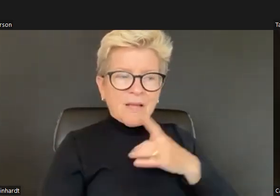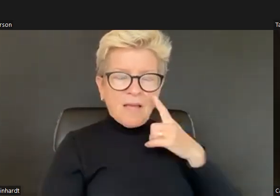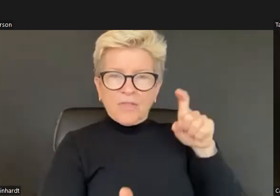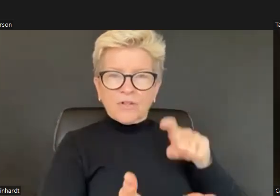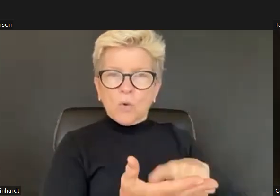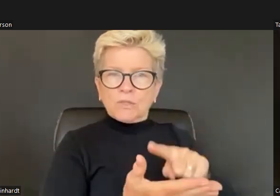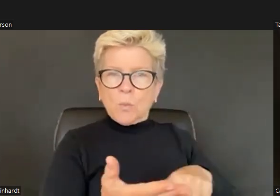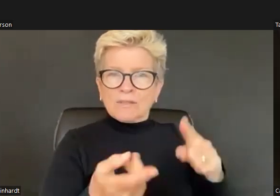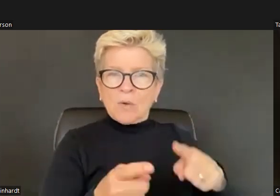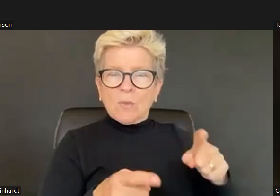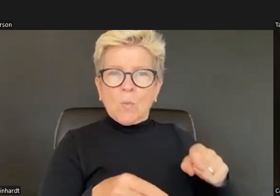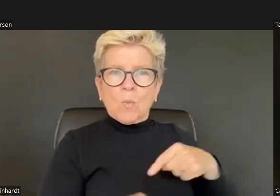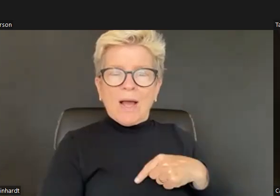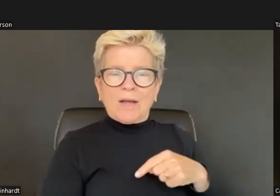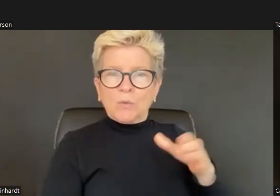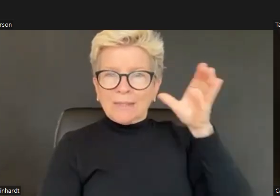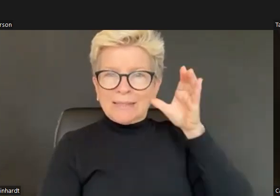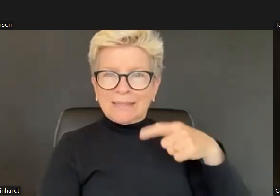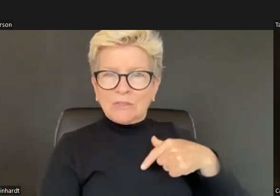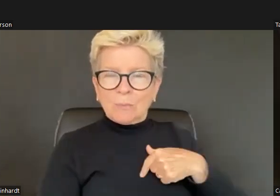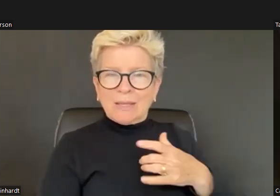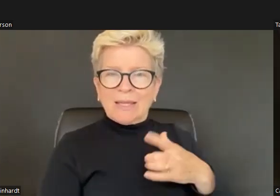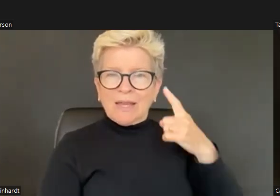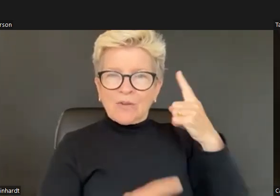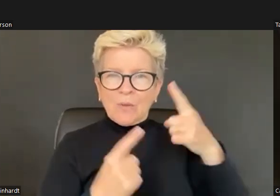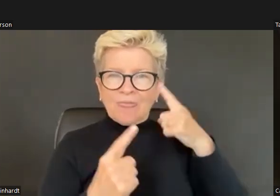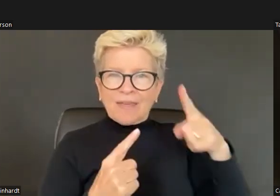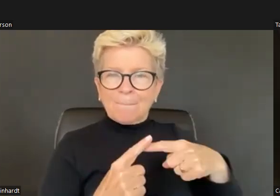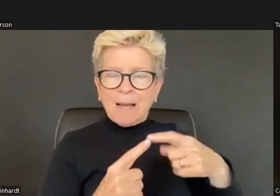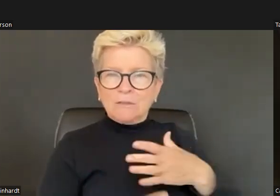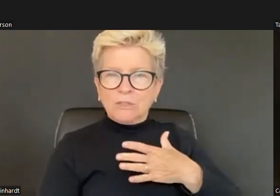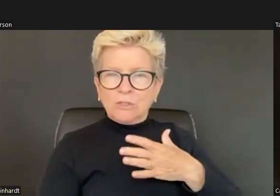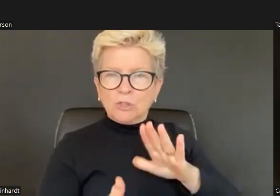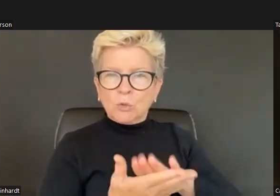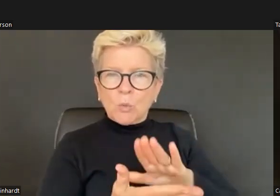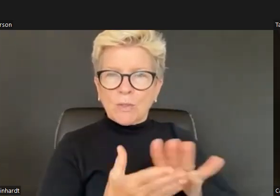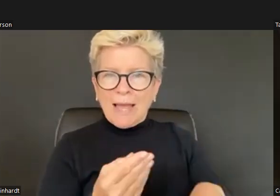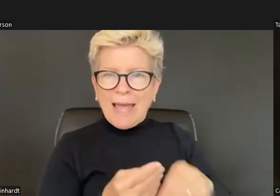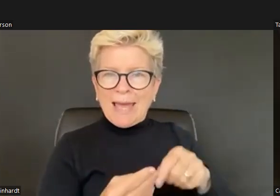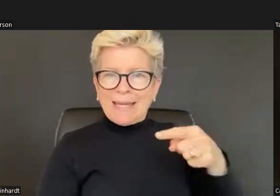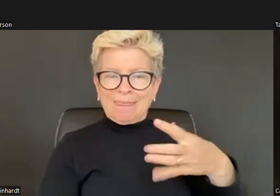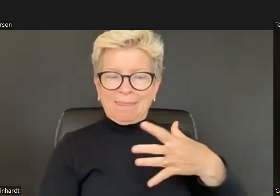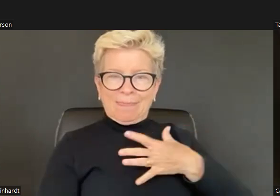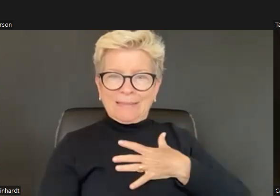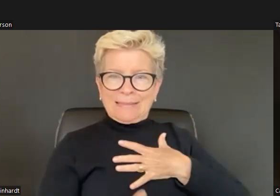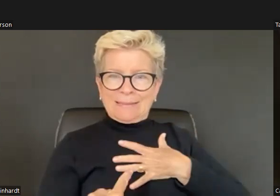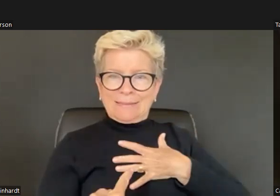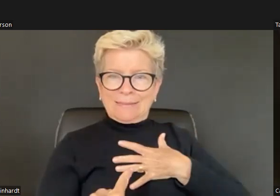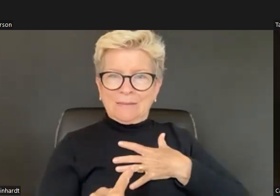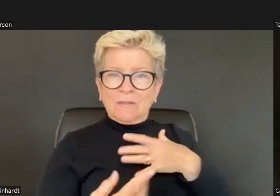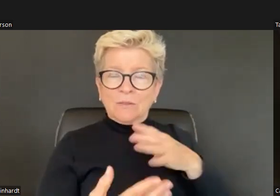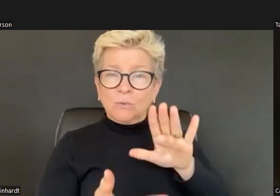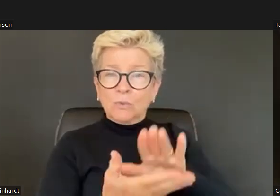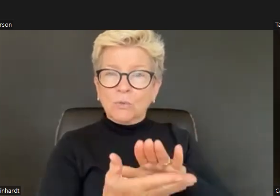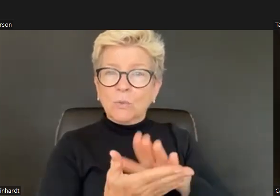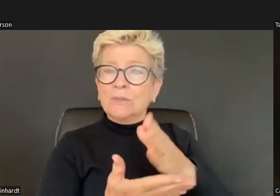And there's so many ways to do breath practice. And then, another pattern. Of the brain dance is touch so I just usually start with just if you could just put one hand on your chats.